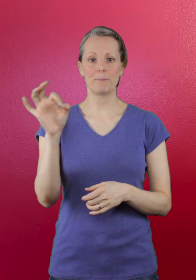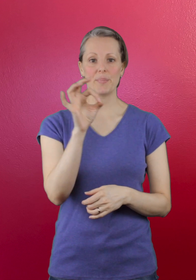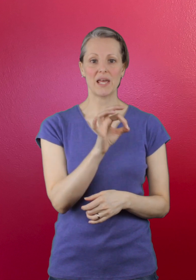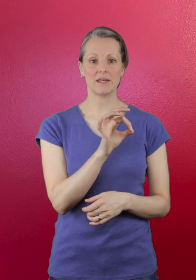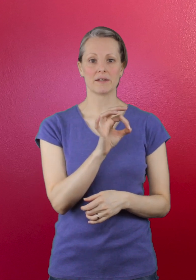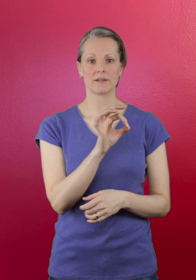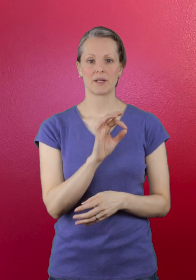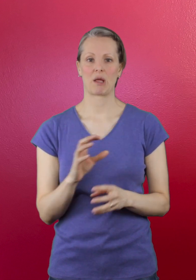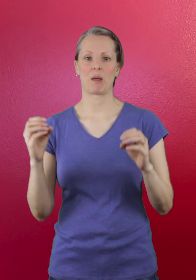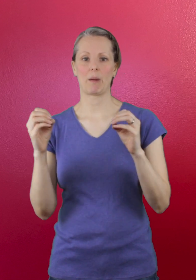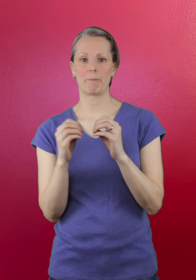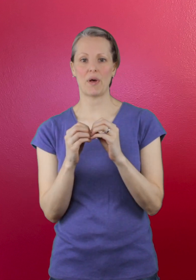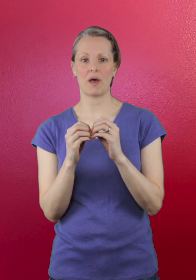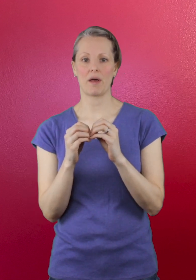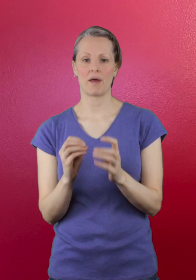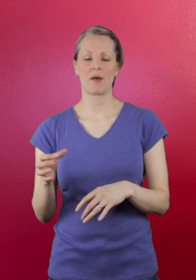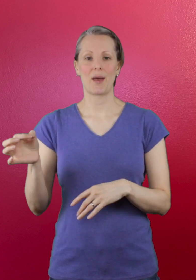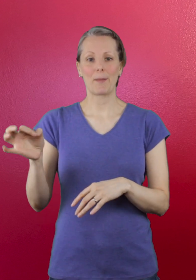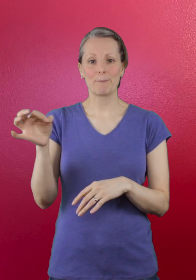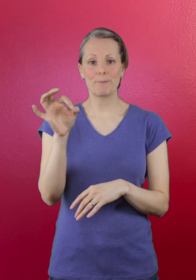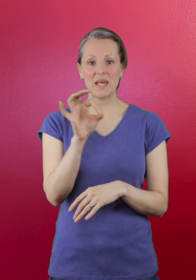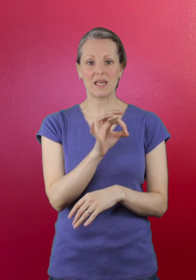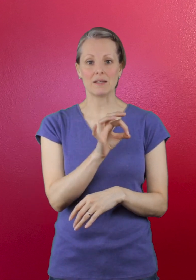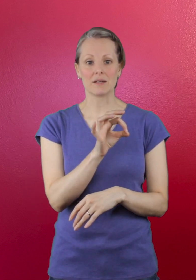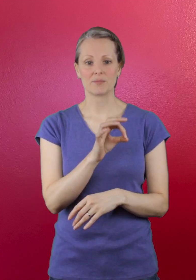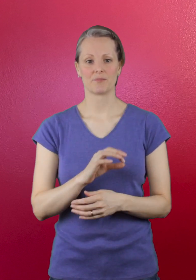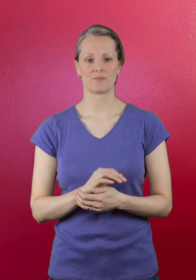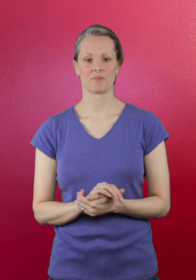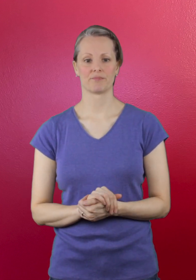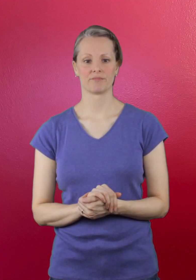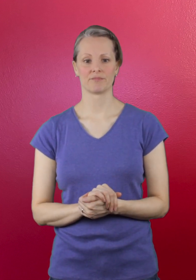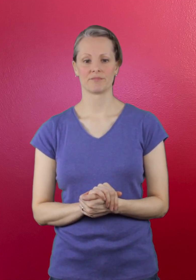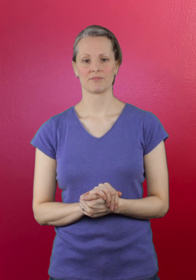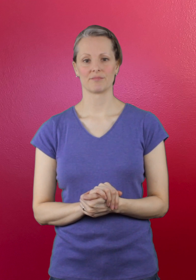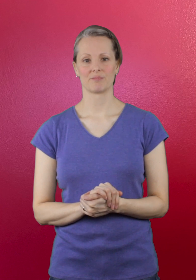bee ... b ... bee